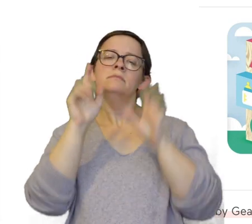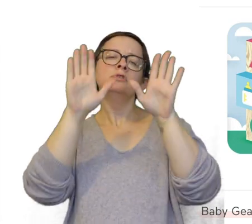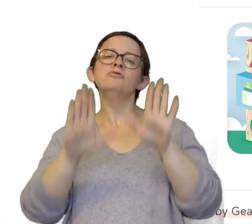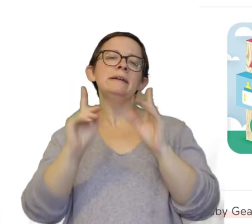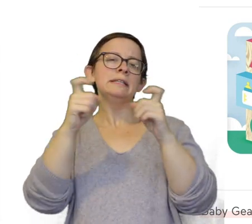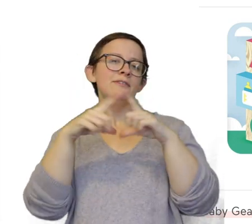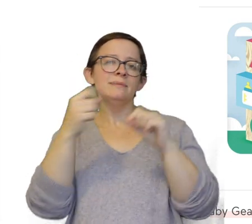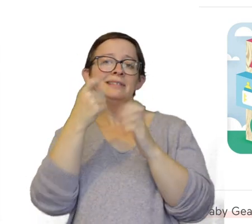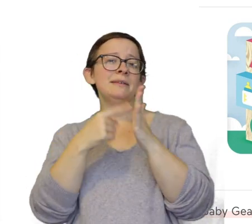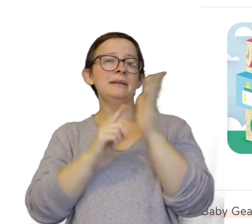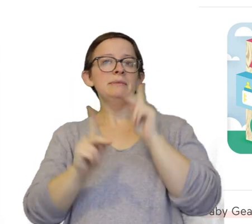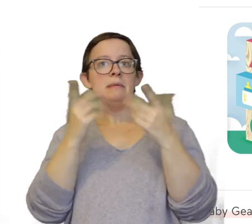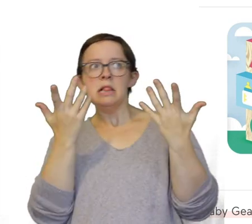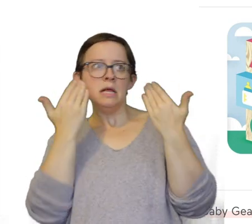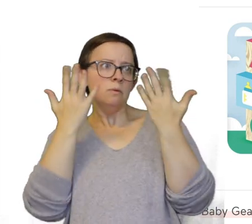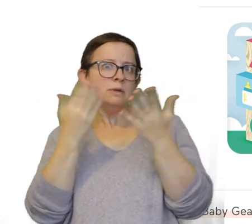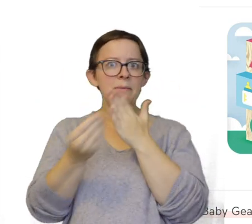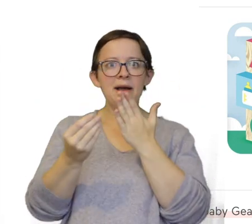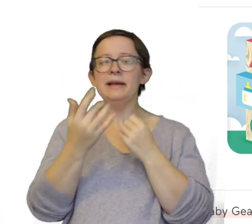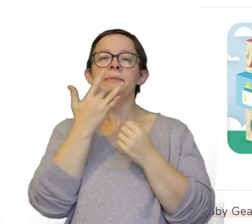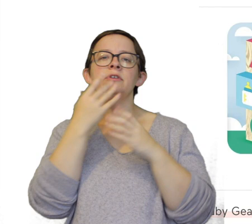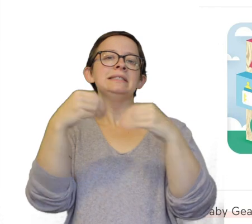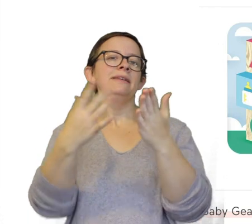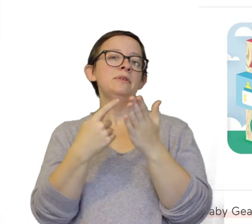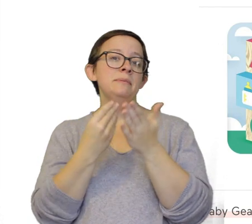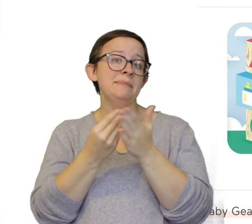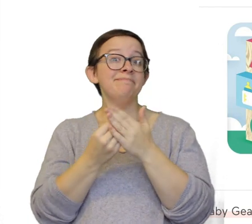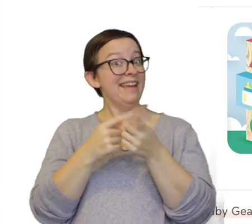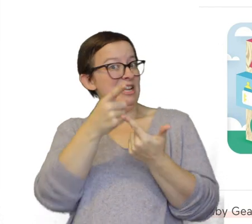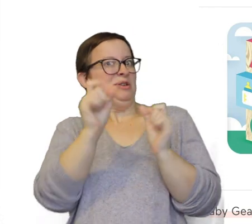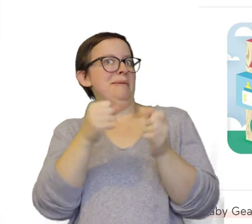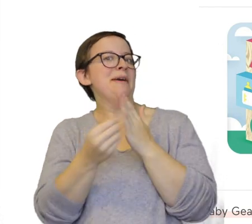because sometimes people just don't know what to buy you and they'd rather just give you the money and then you can get what you want.